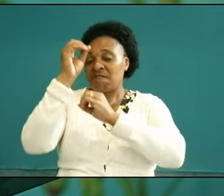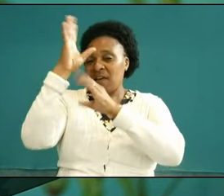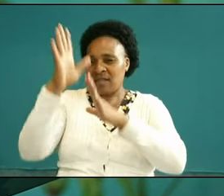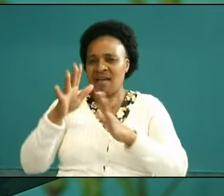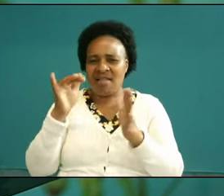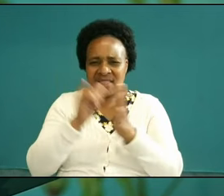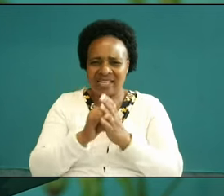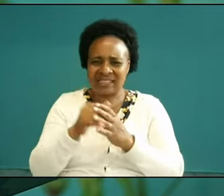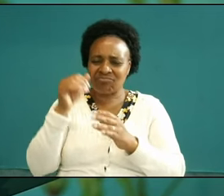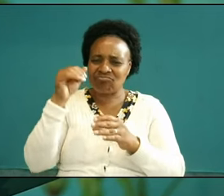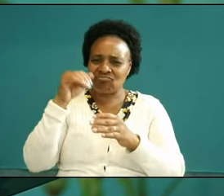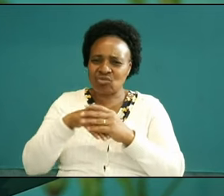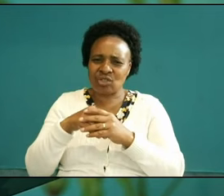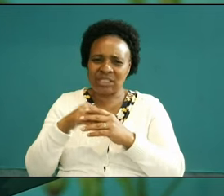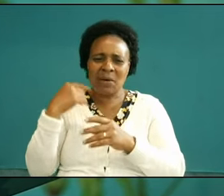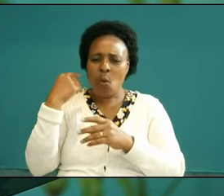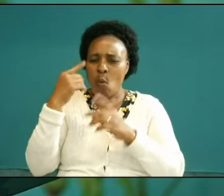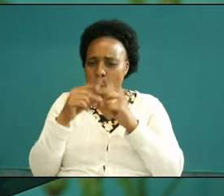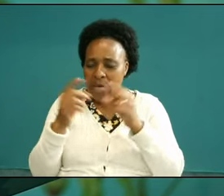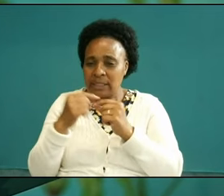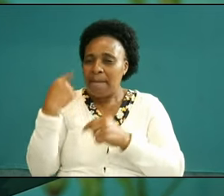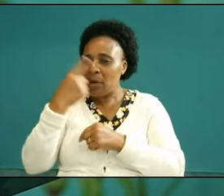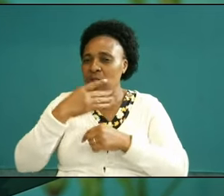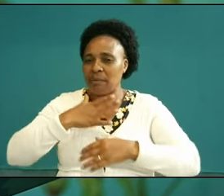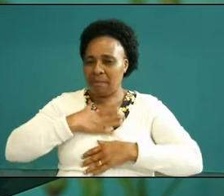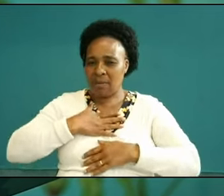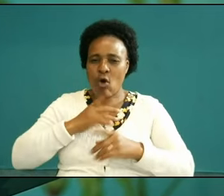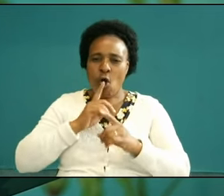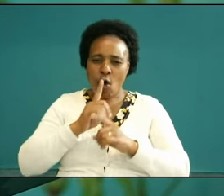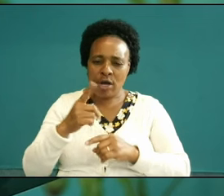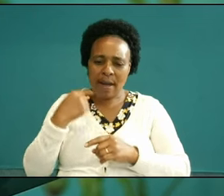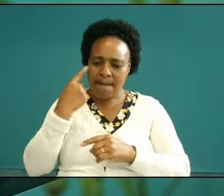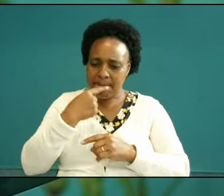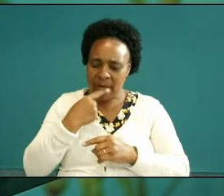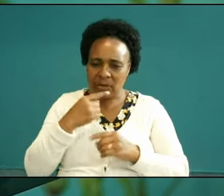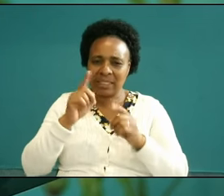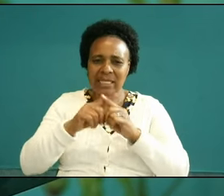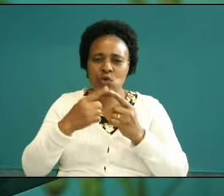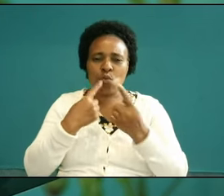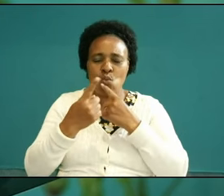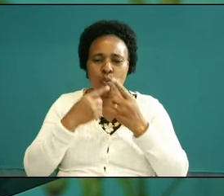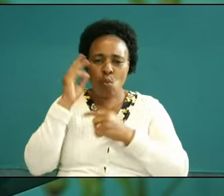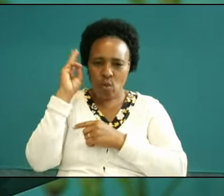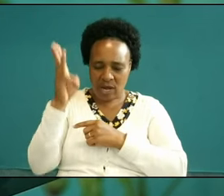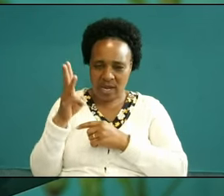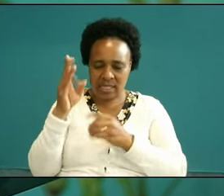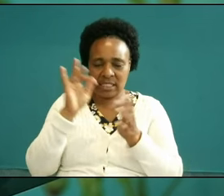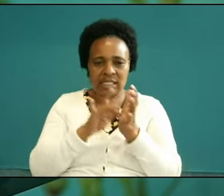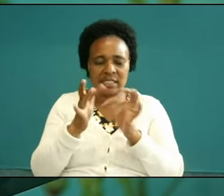may put your words into my mouth and order my lipes and my thoughts your will in Jesus name